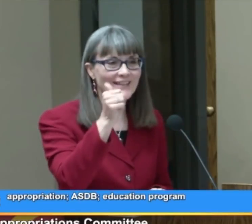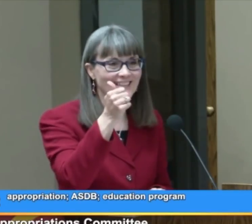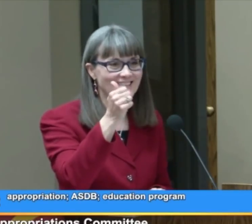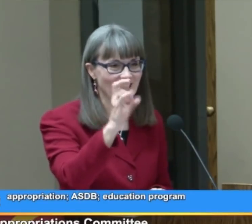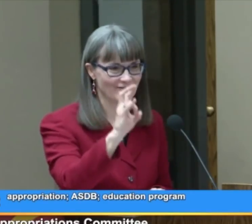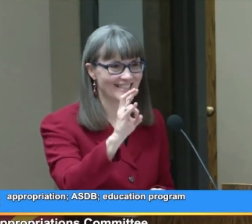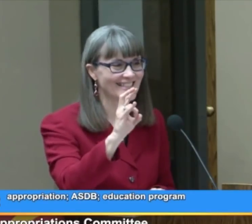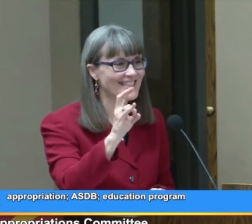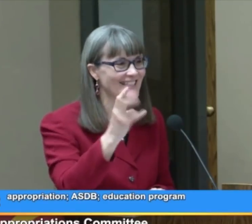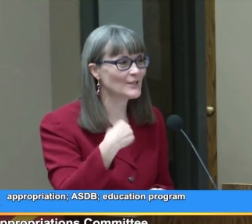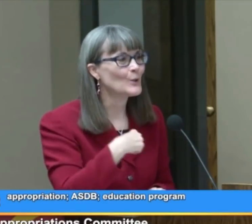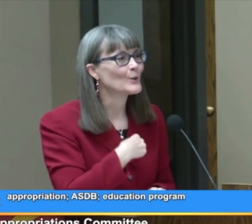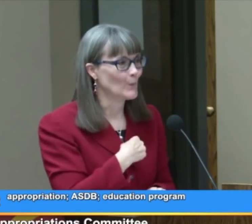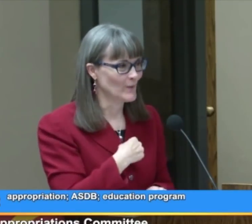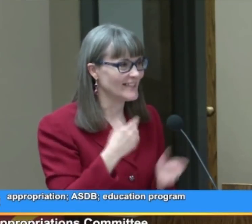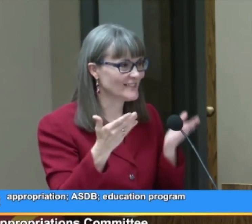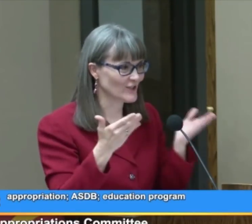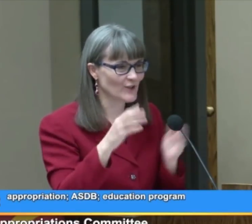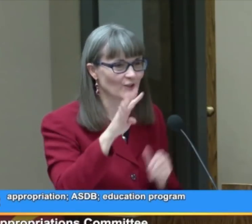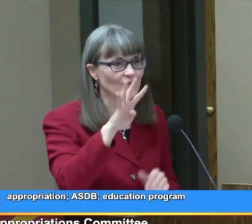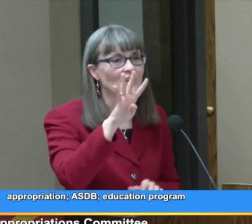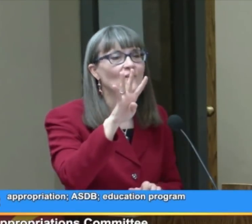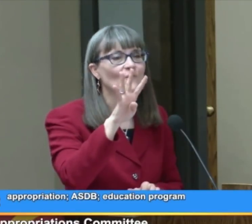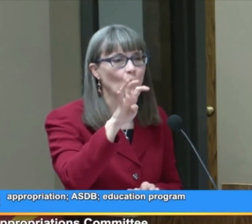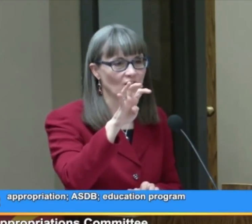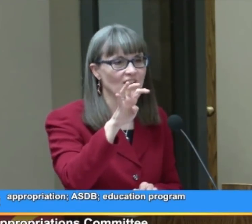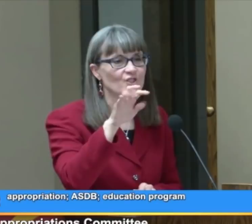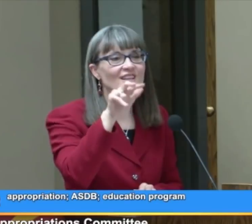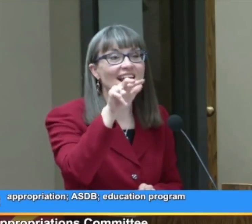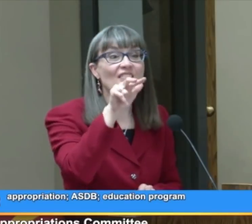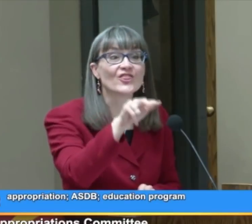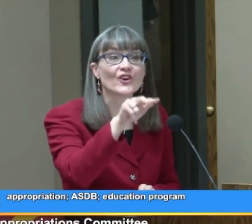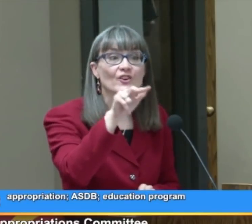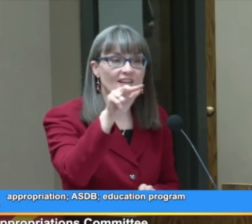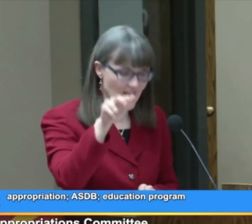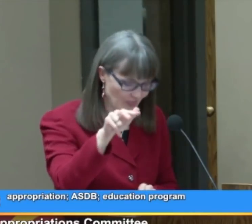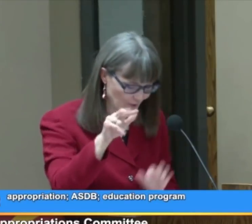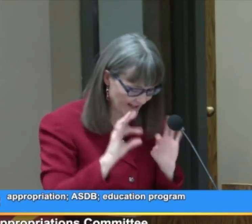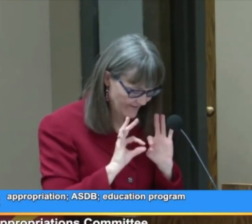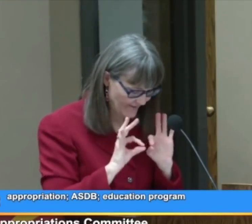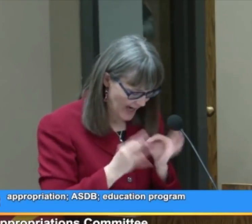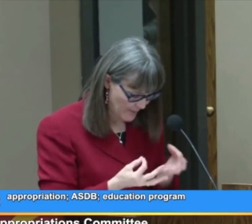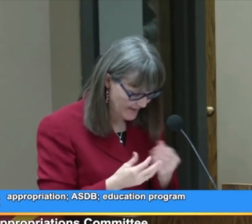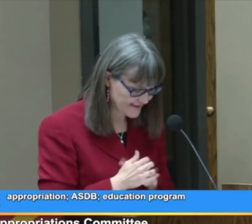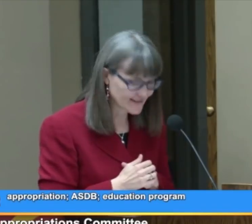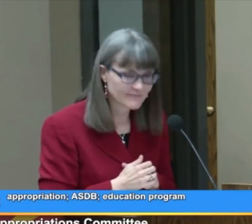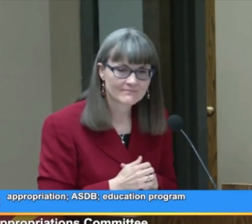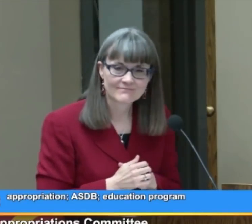In 2017, we served 433 families.